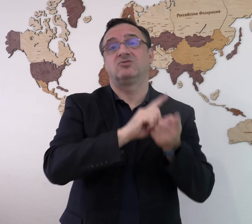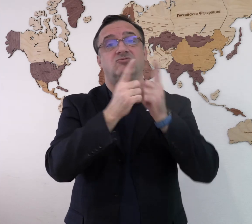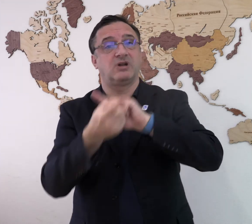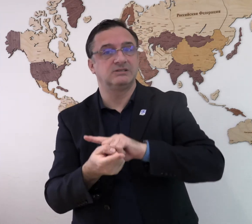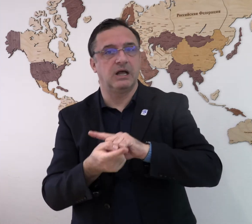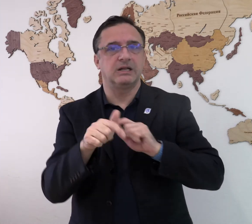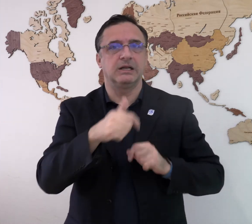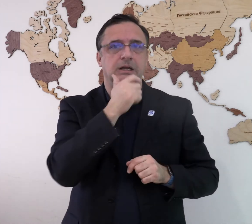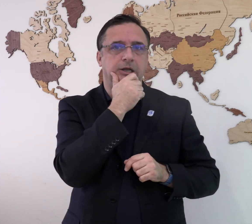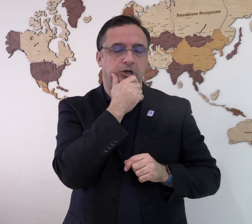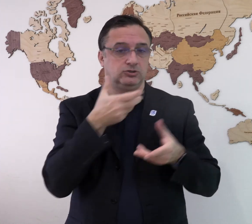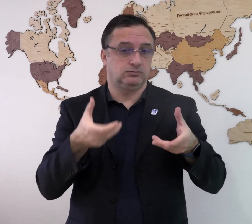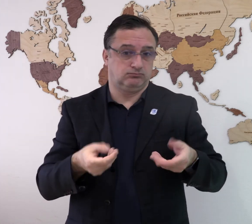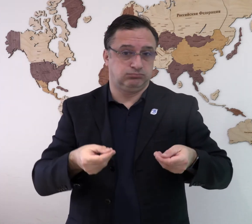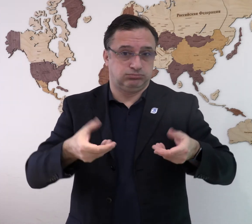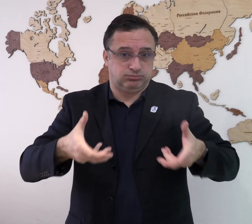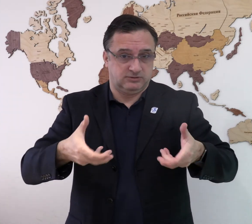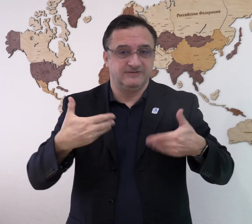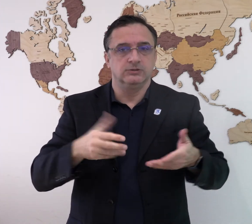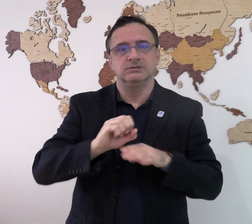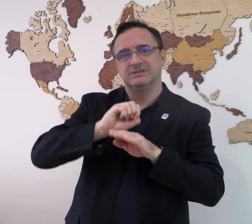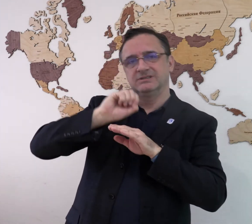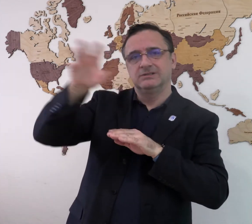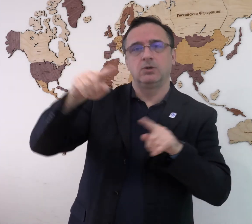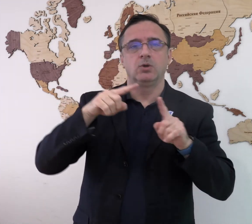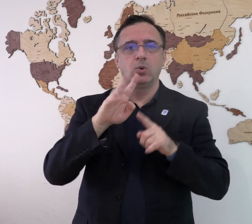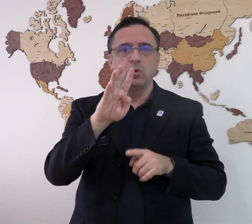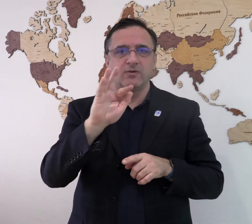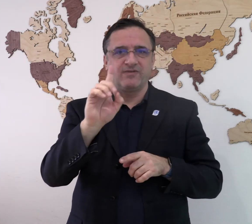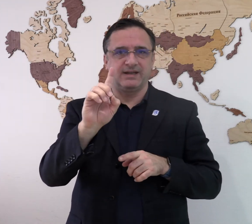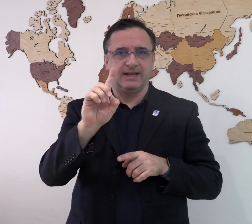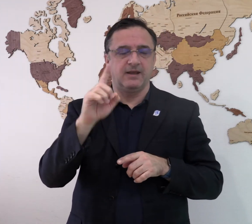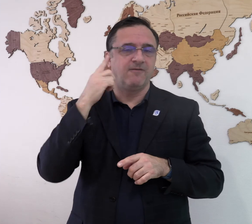of the Deaf Societies present.